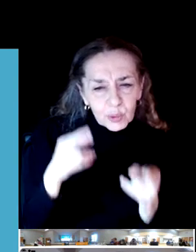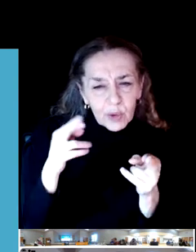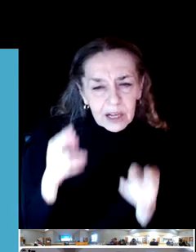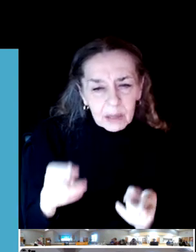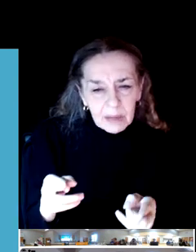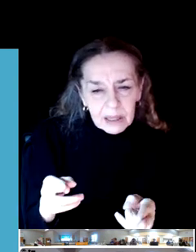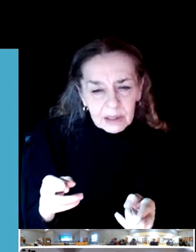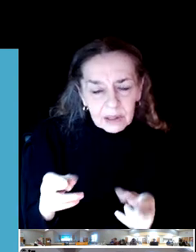momentum?